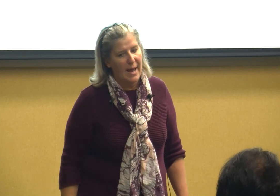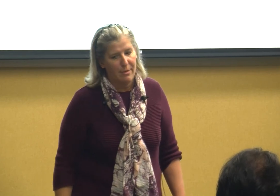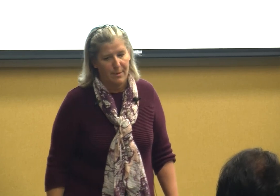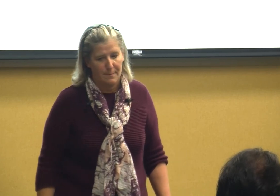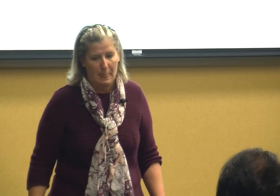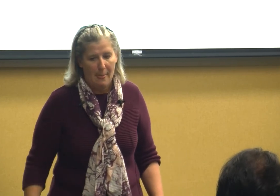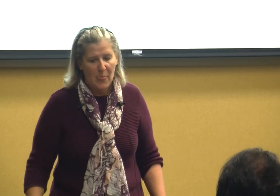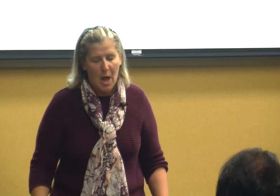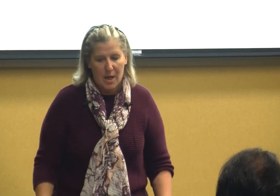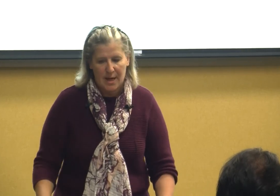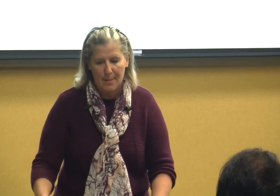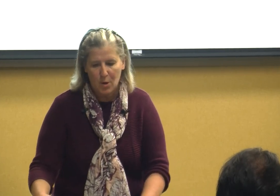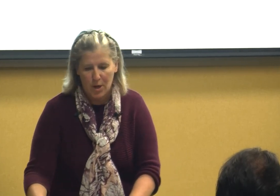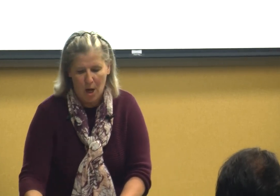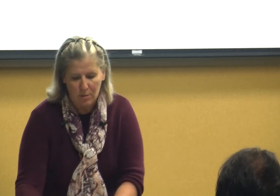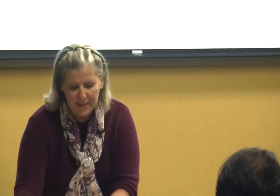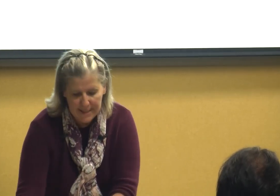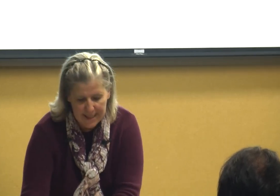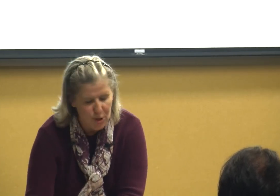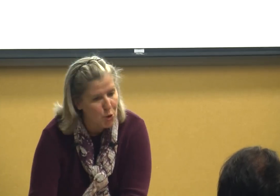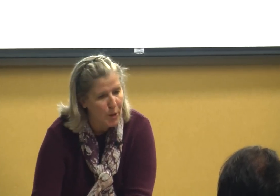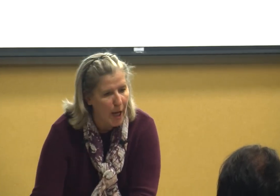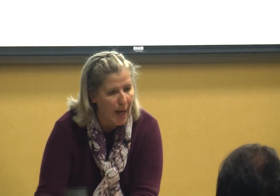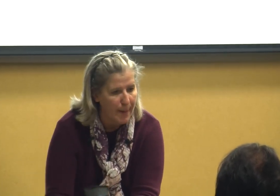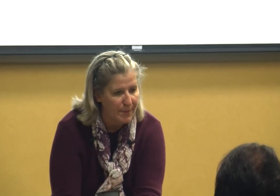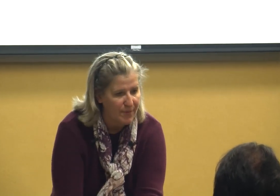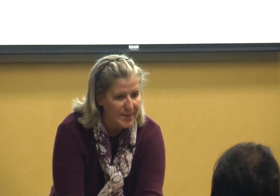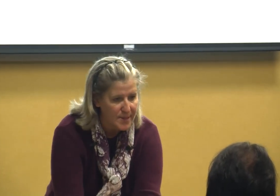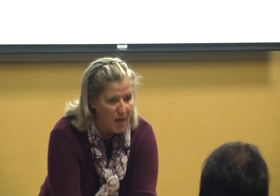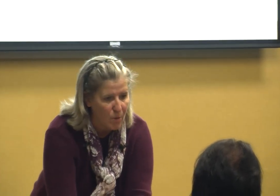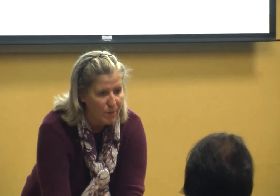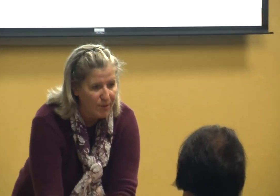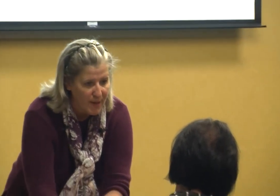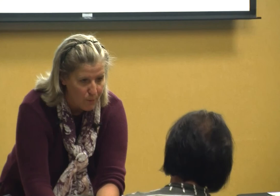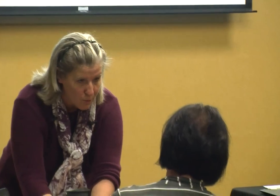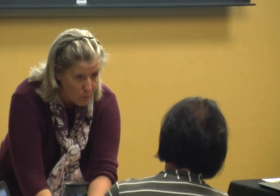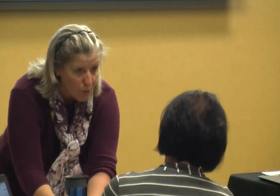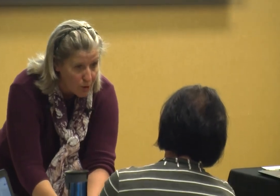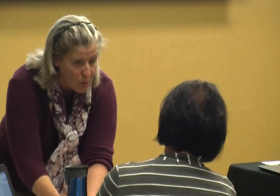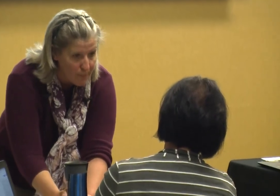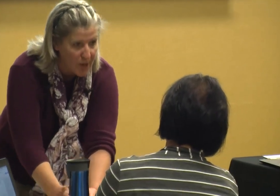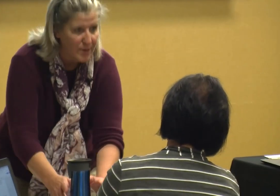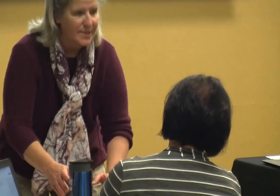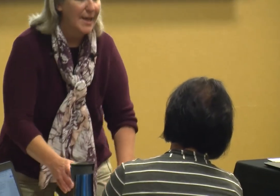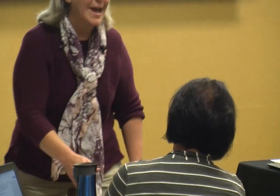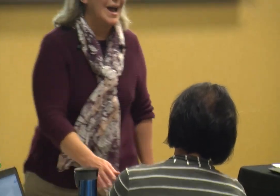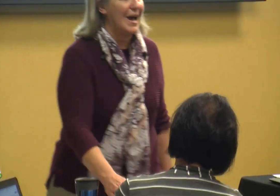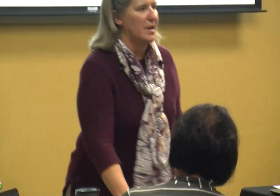honey I'm going to only teach you cup that's the only thing we're gonna work on because I don't